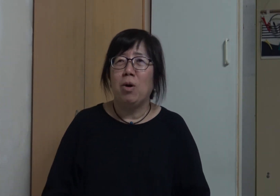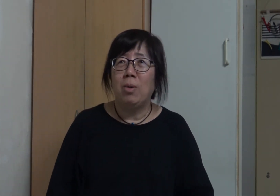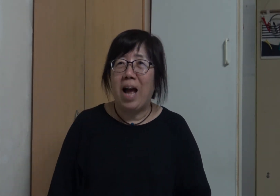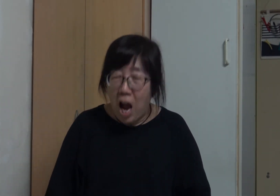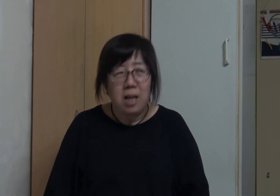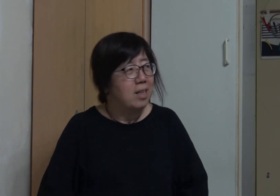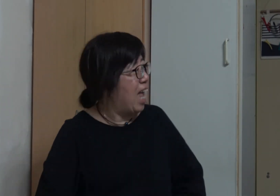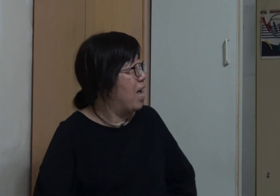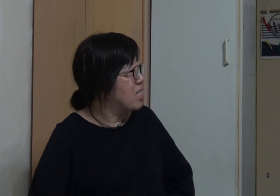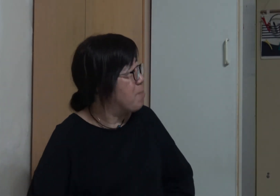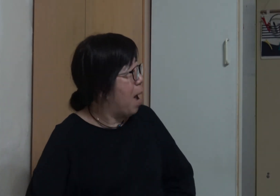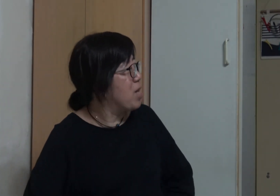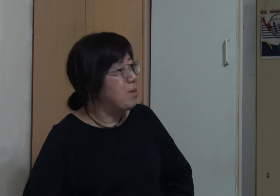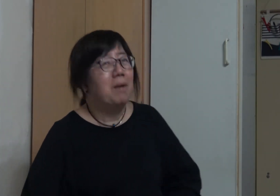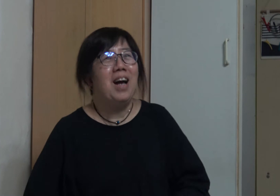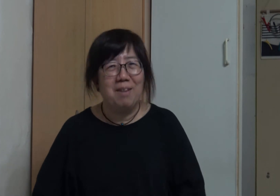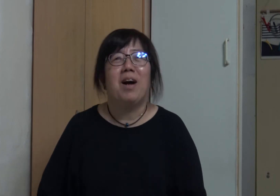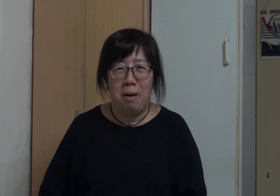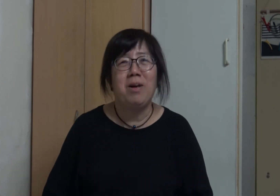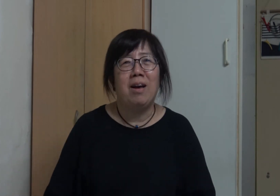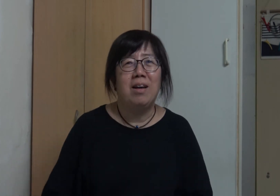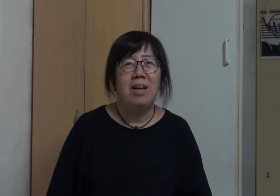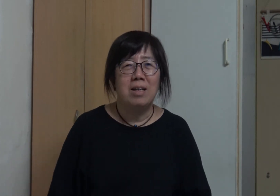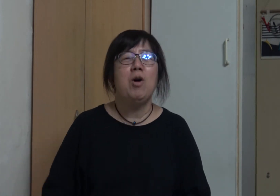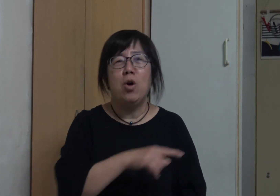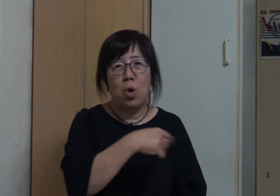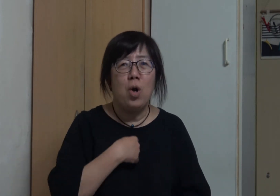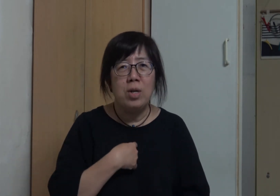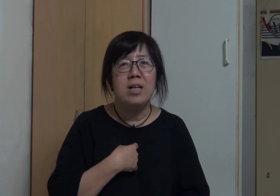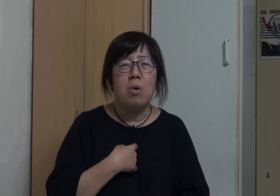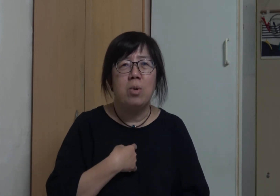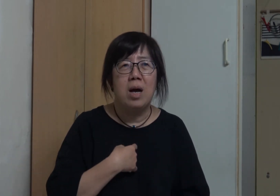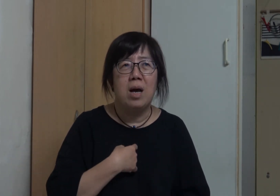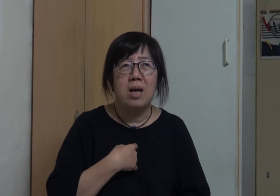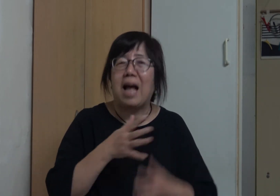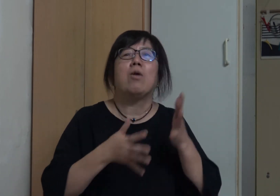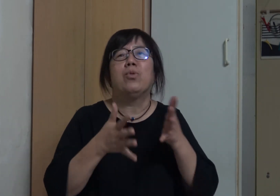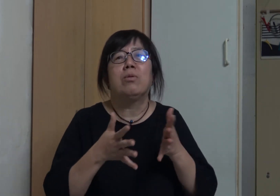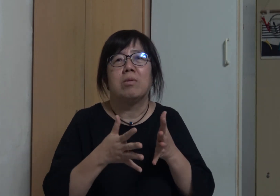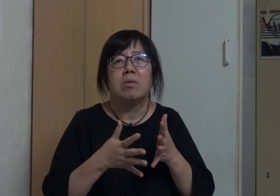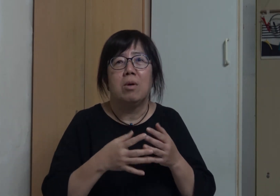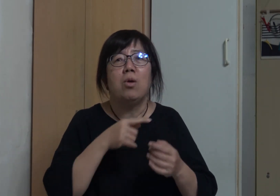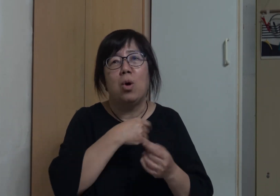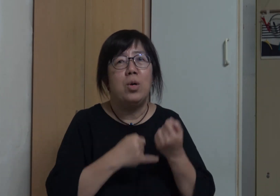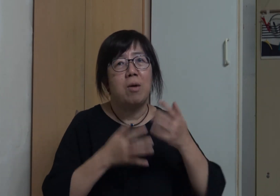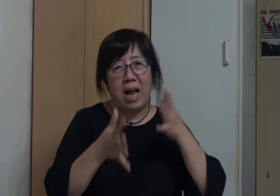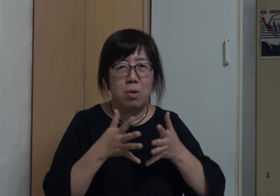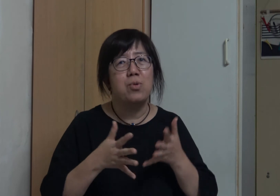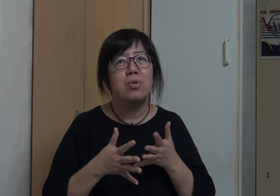My husband said OK and turned to me It's like that I talk with my daughter in sign language